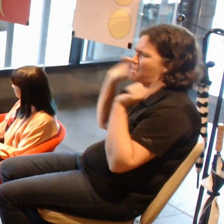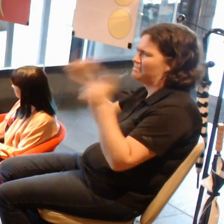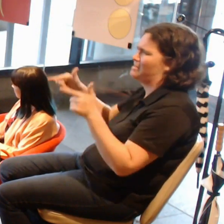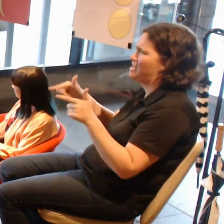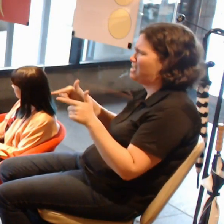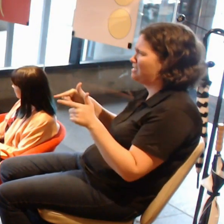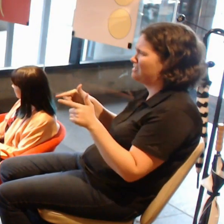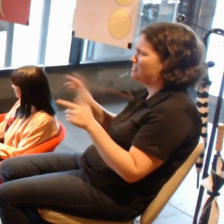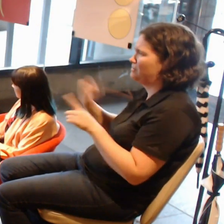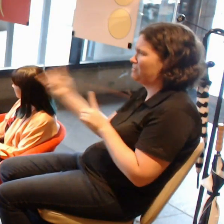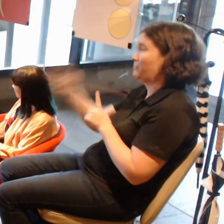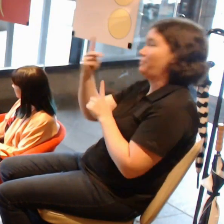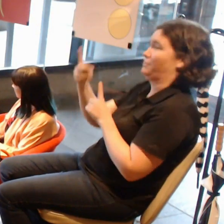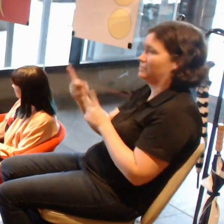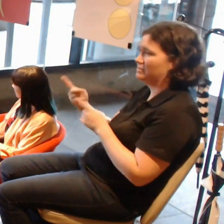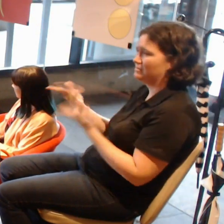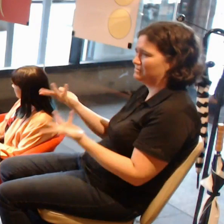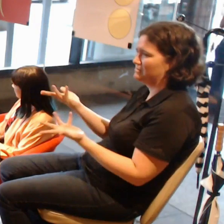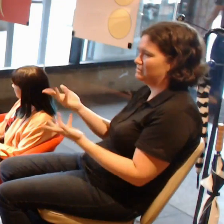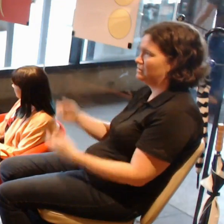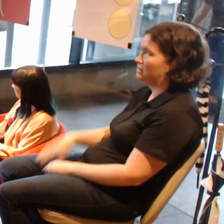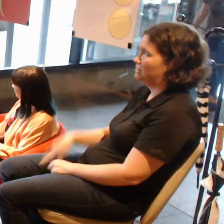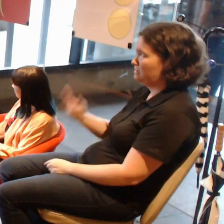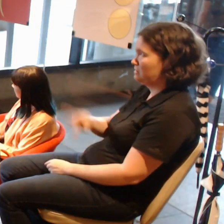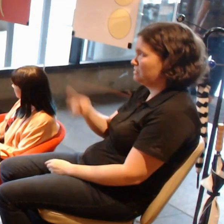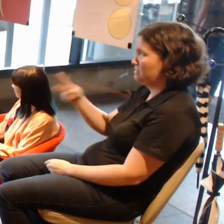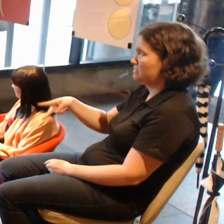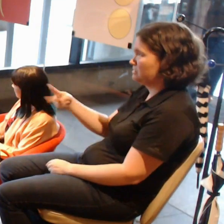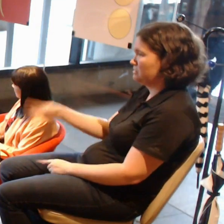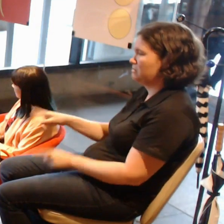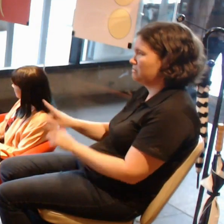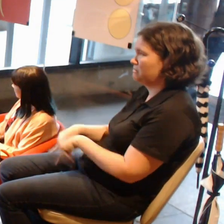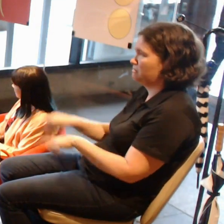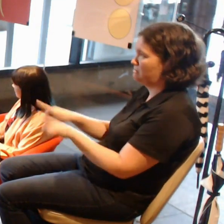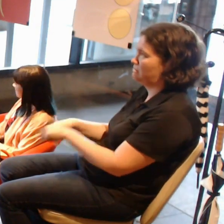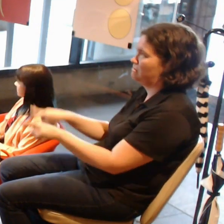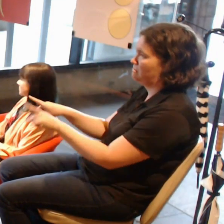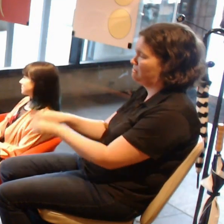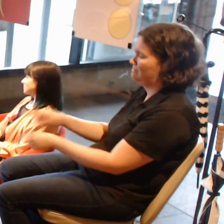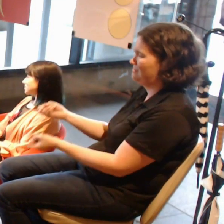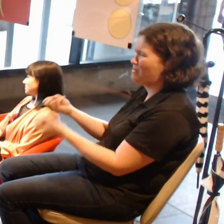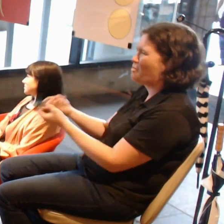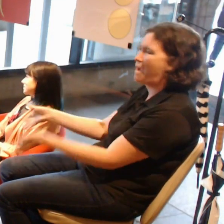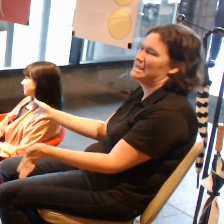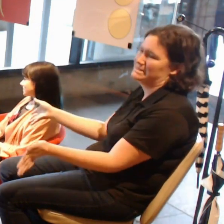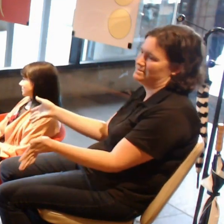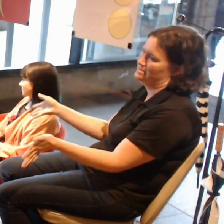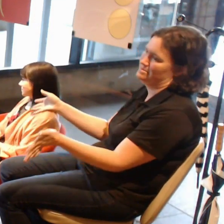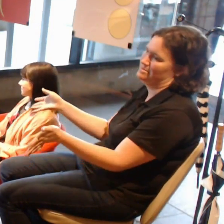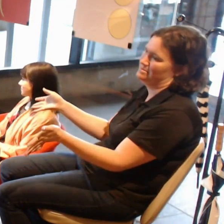and I think that might appeal to some people, but I think that's a waste of the technology, from a personal perspective.